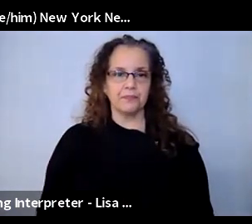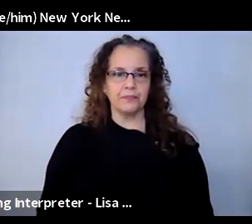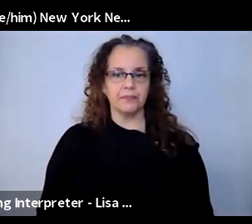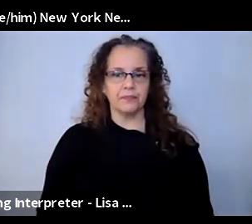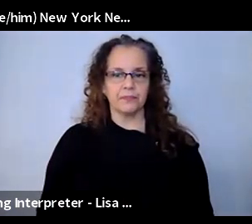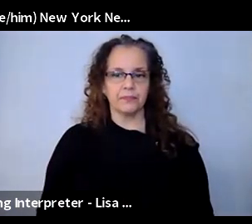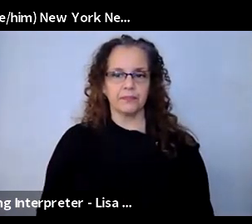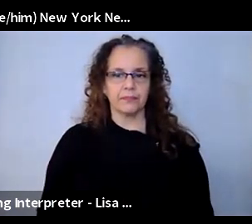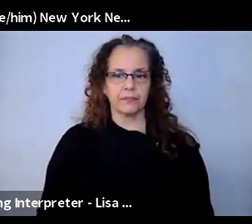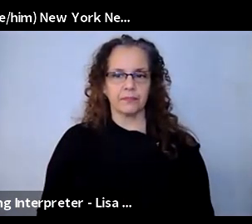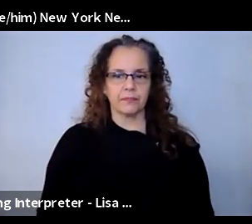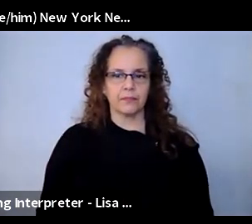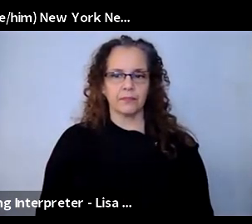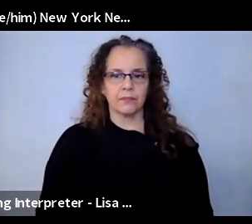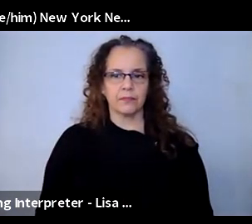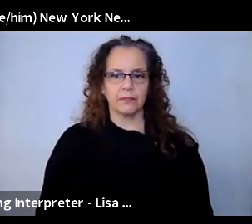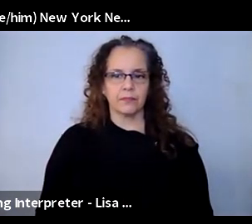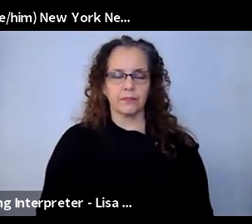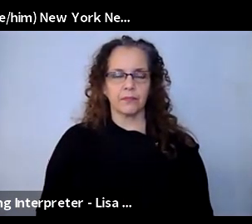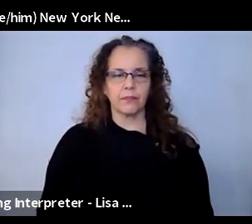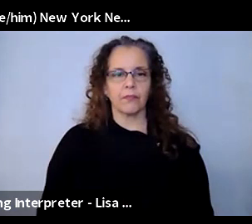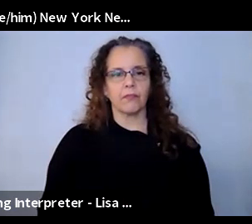Kelly Donovan: Let's see, the words that I've been hearing all